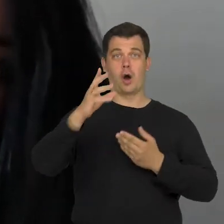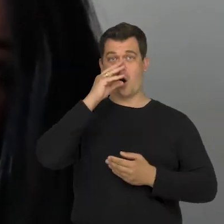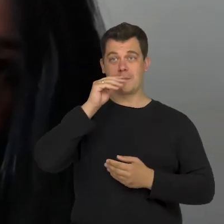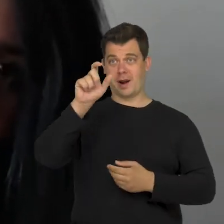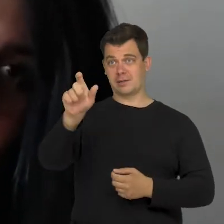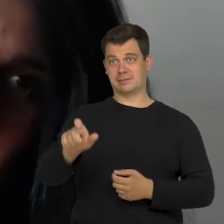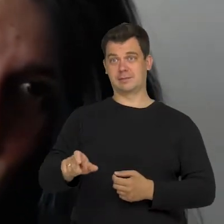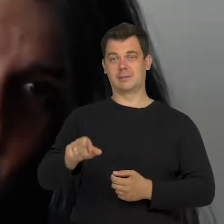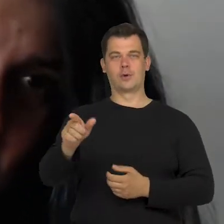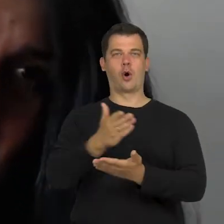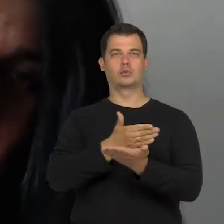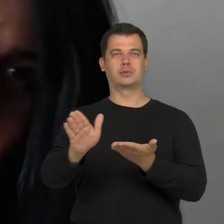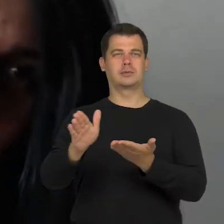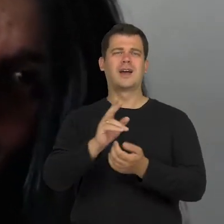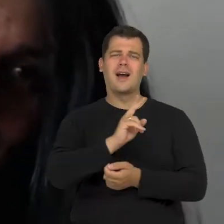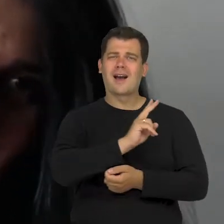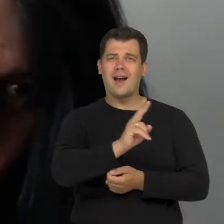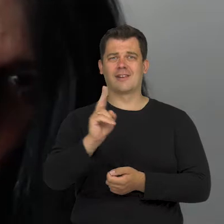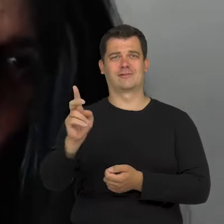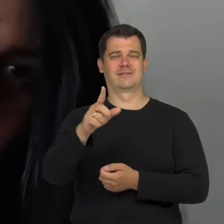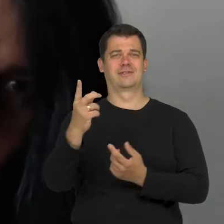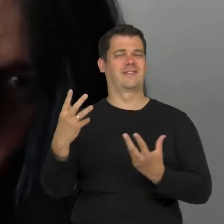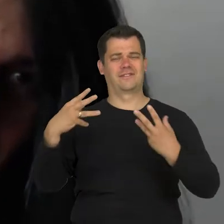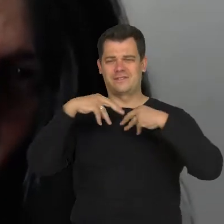because, in reality, we all are really close to them